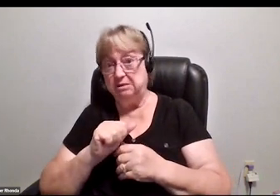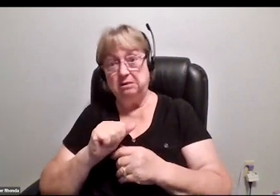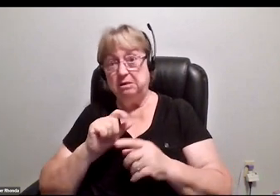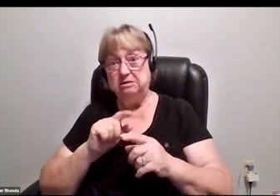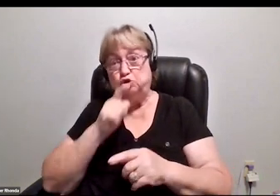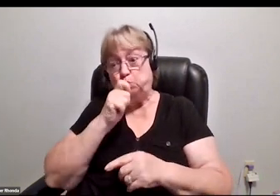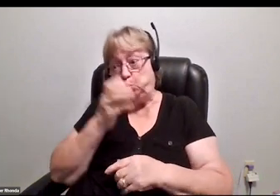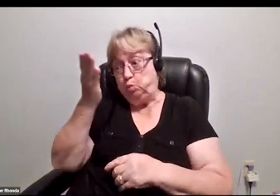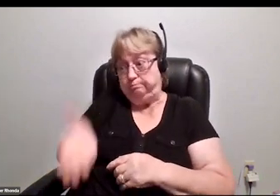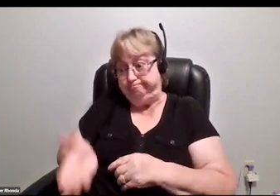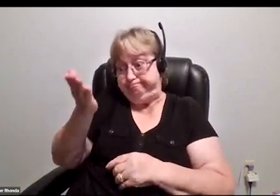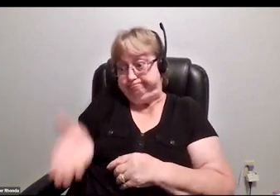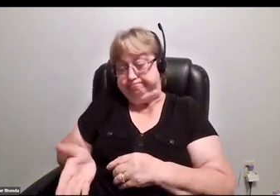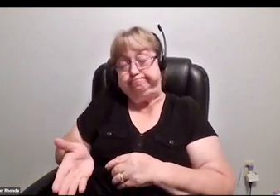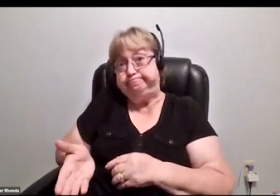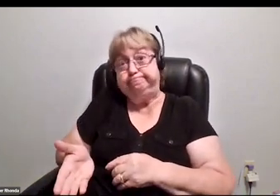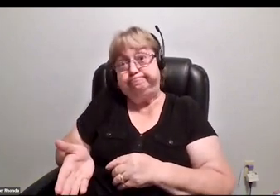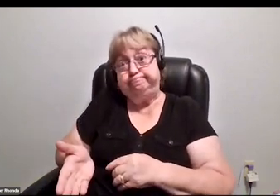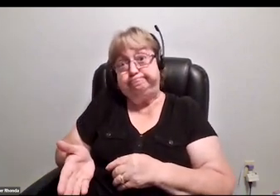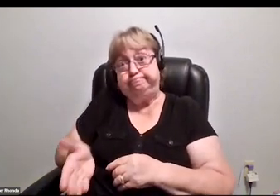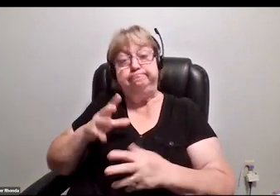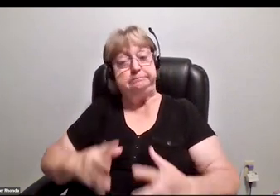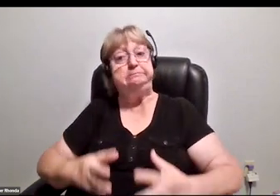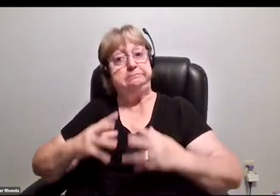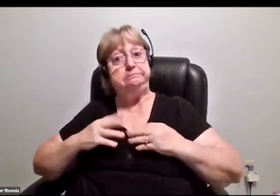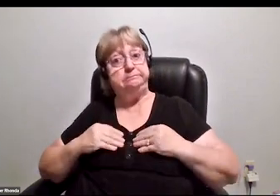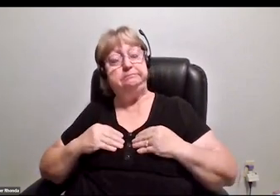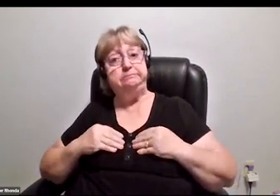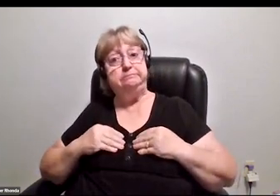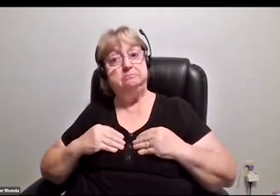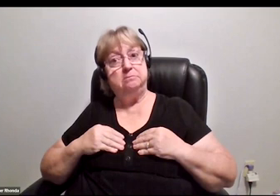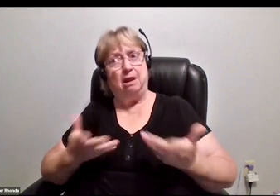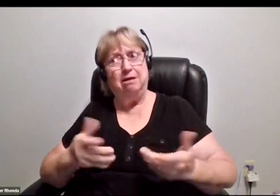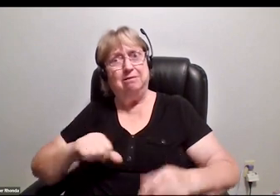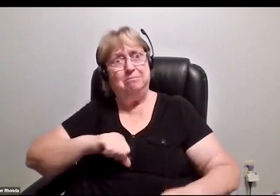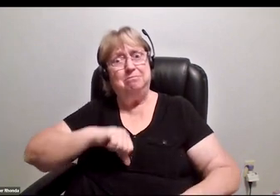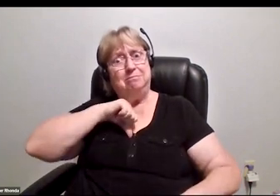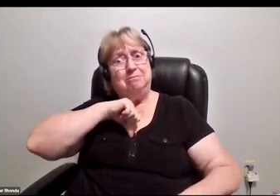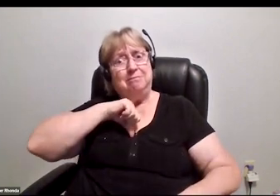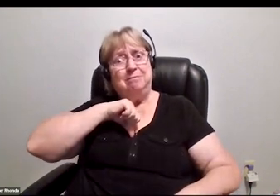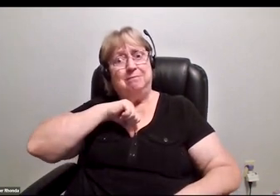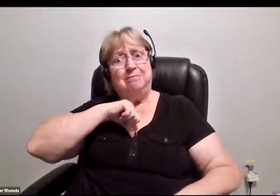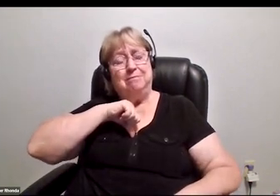It is something to accept and, frankly, be proud of because I don't think anybody should not be proud